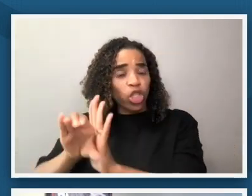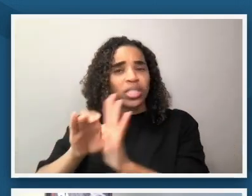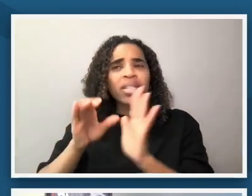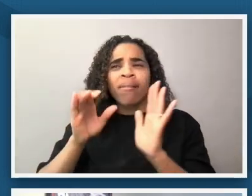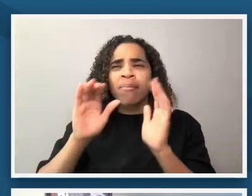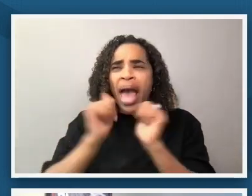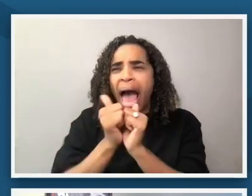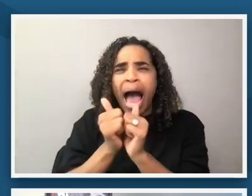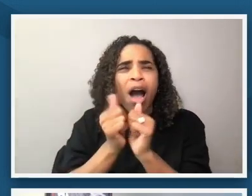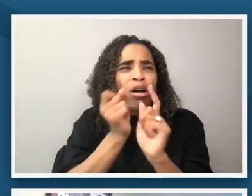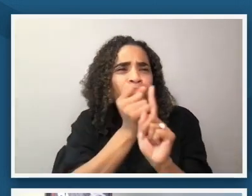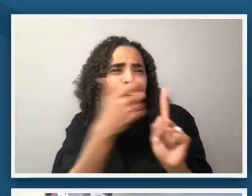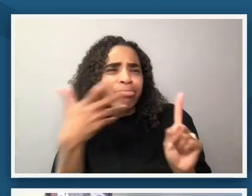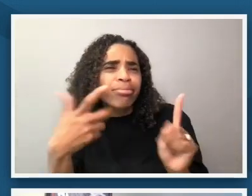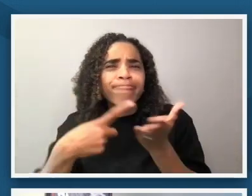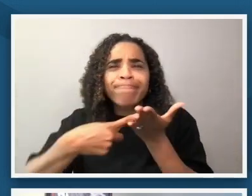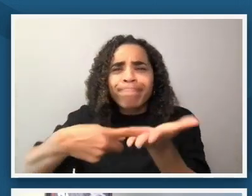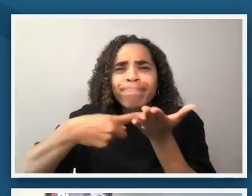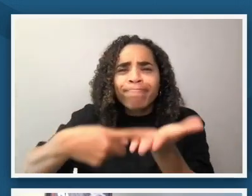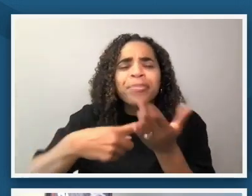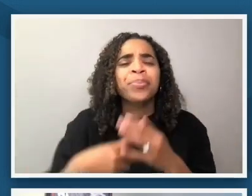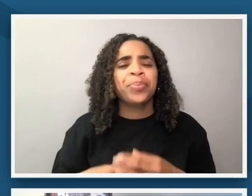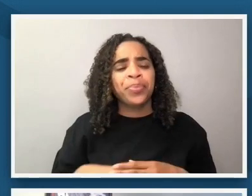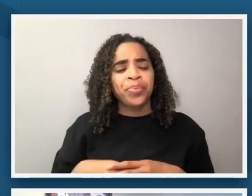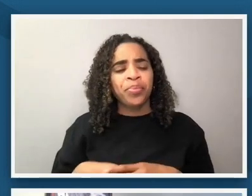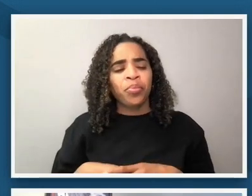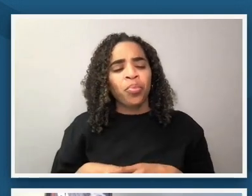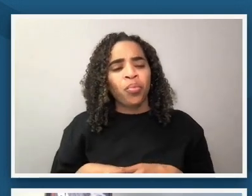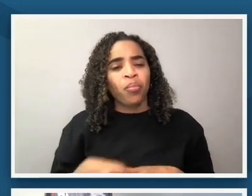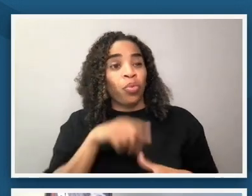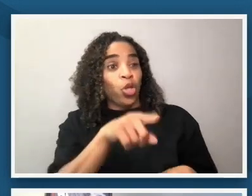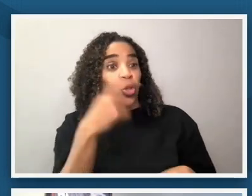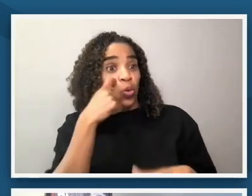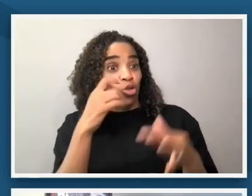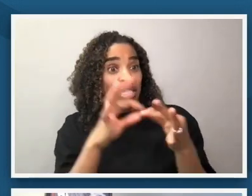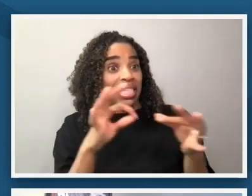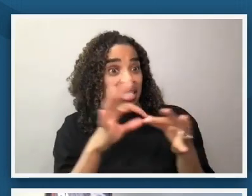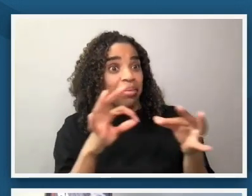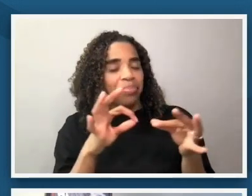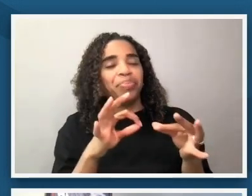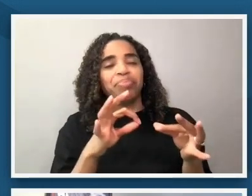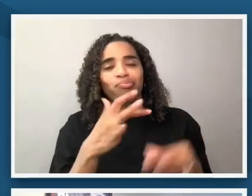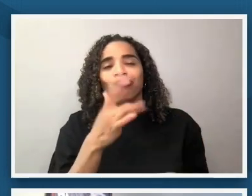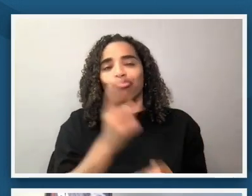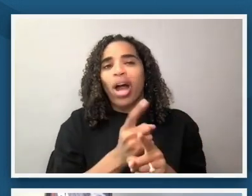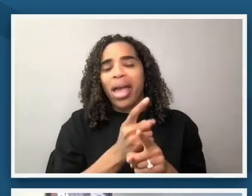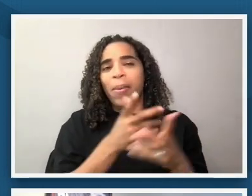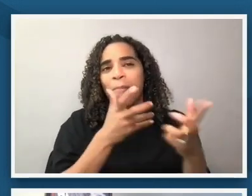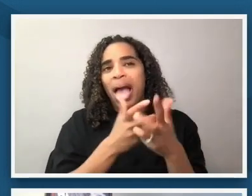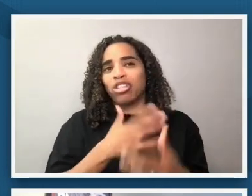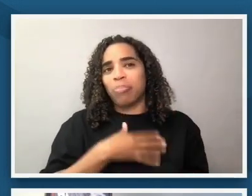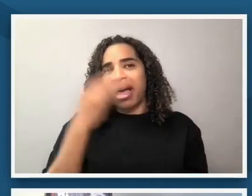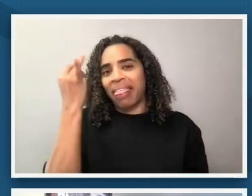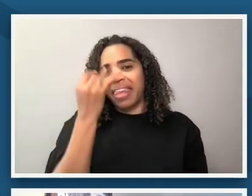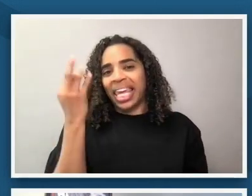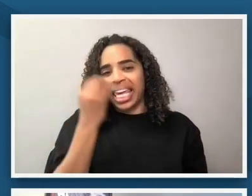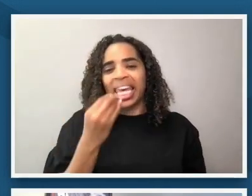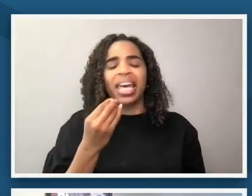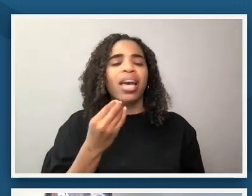um and it just what you just said kendra resonated me with me about um the choice